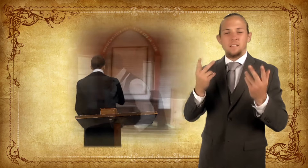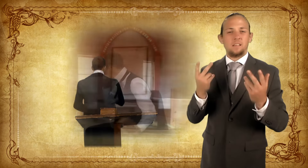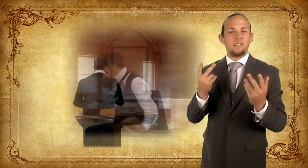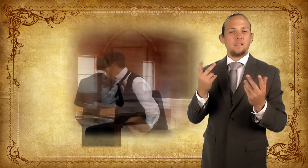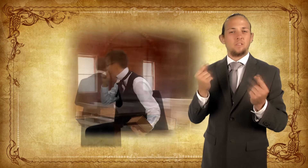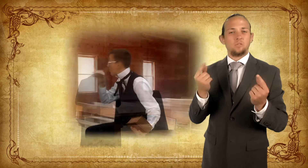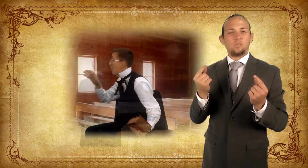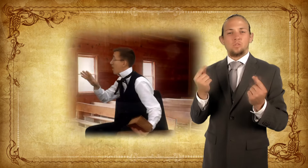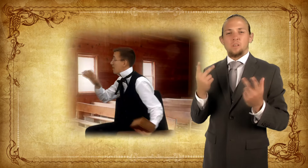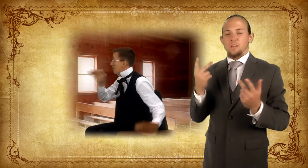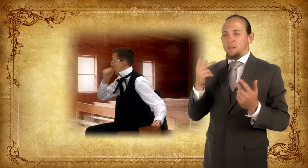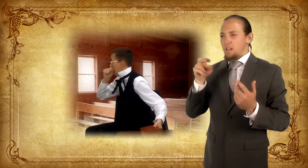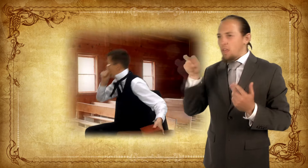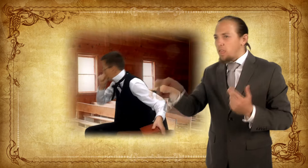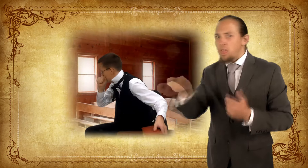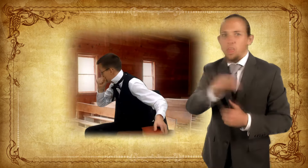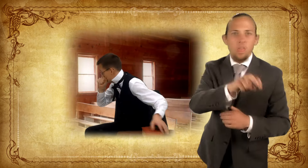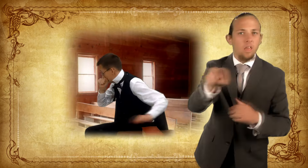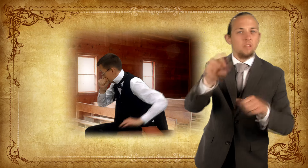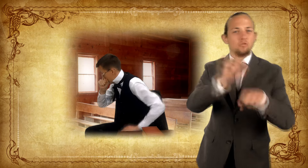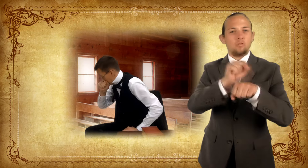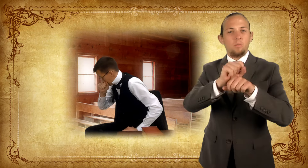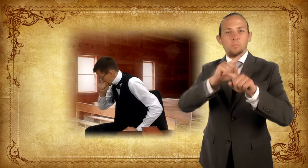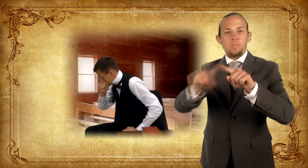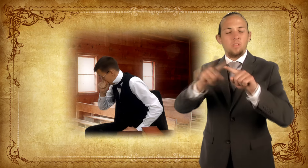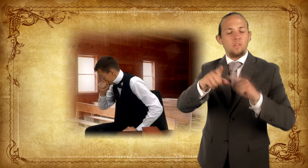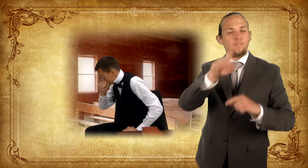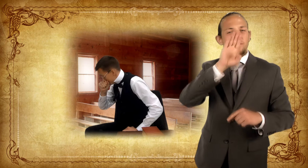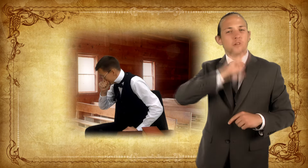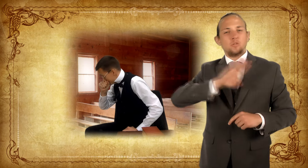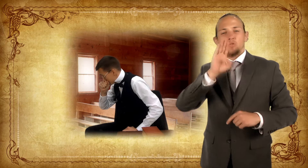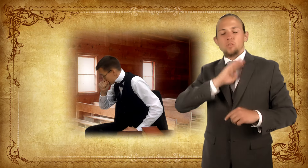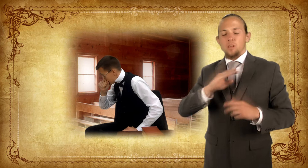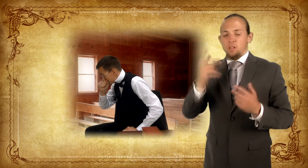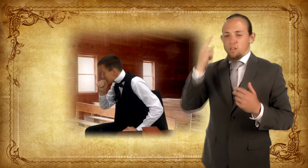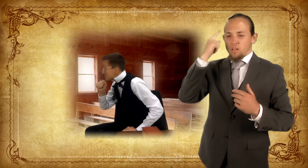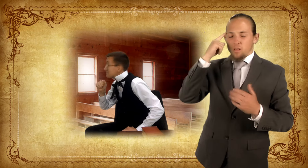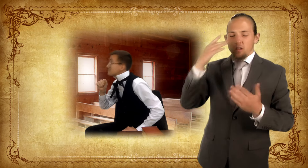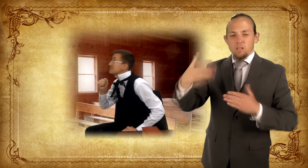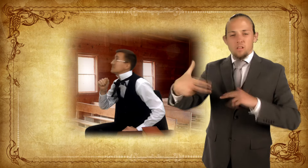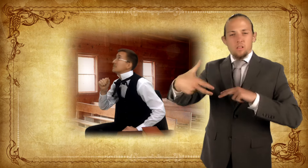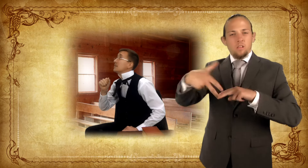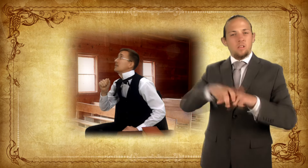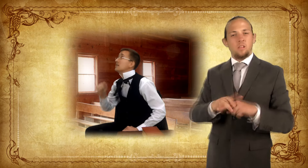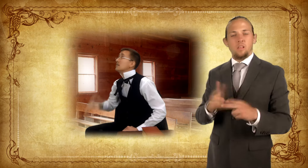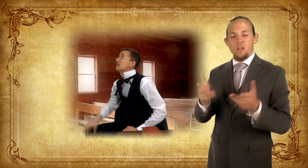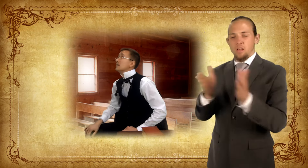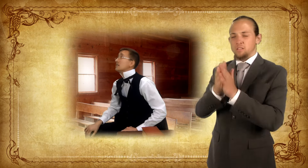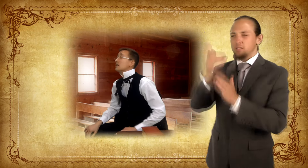as a traveling preacher. Gallaudet was greatly frustrated that he couldn't find his path.